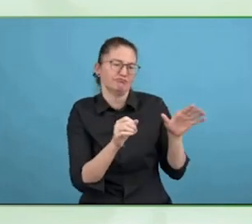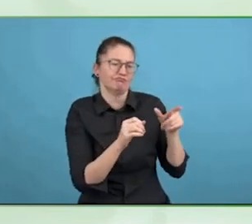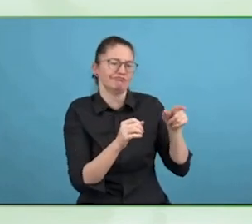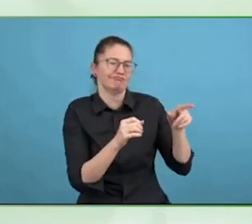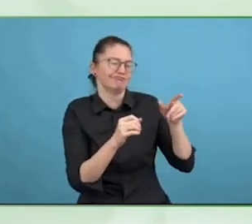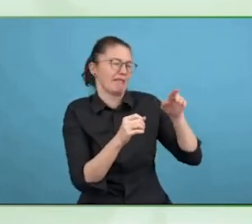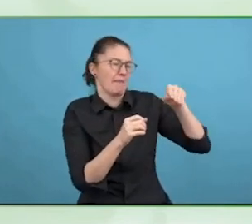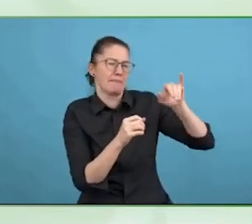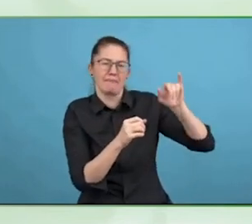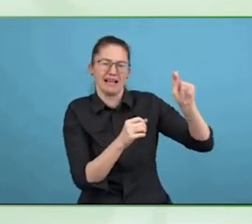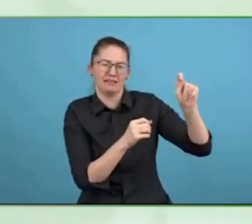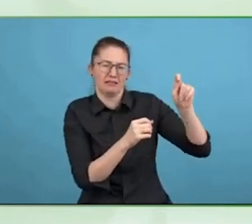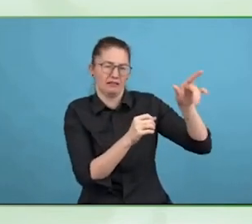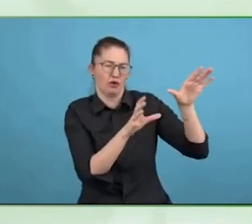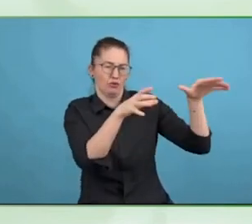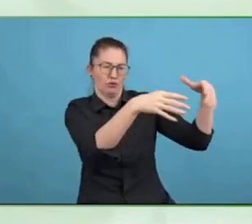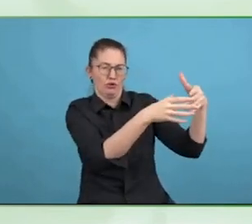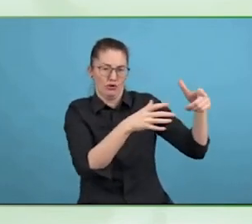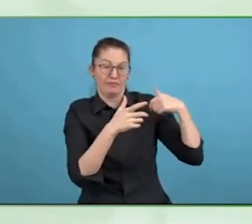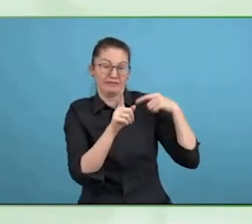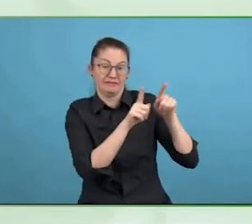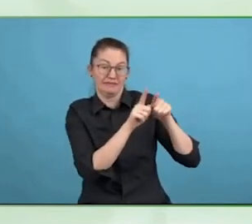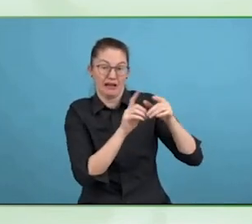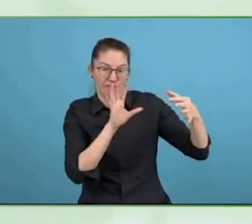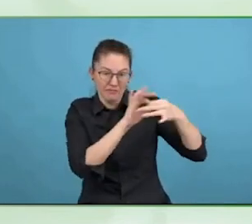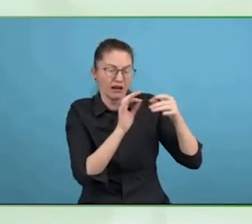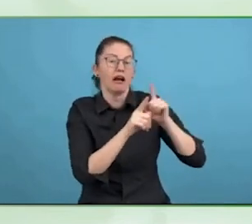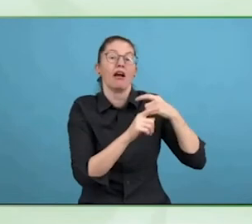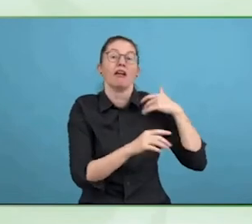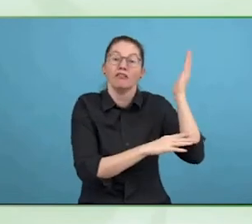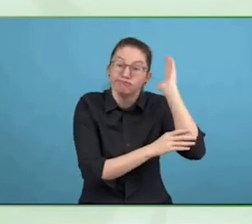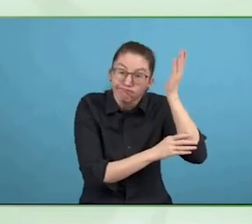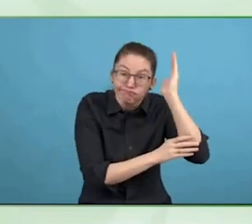recognise very quickly there were not many solutions out there.